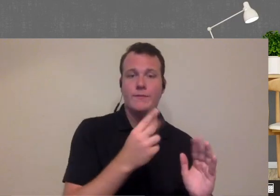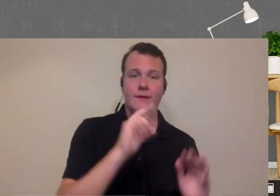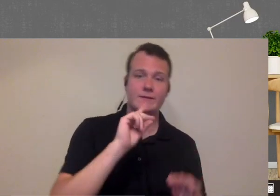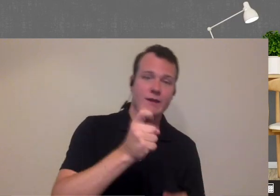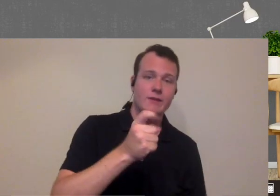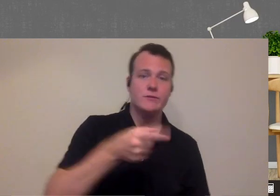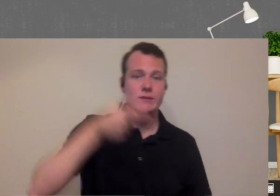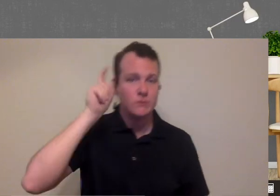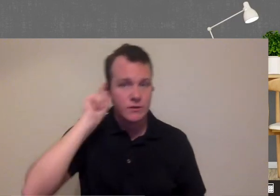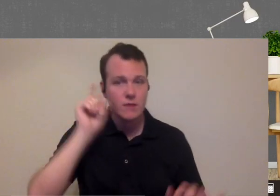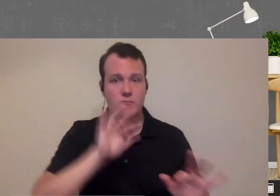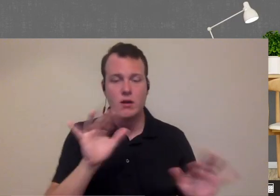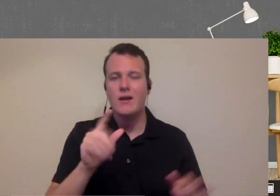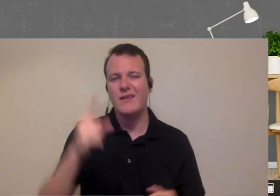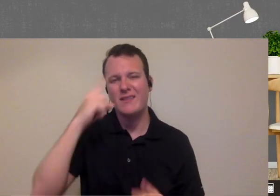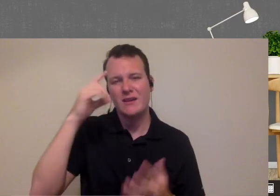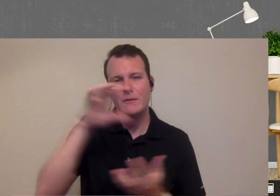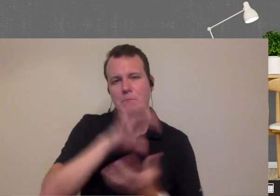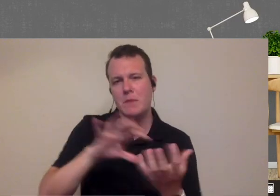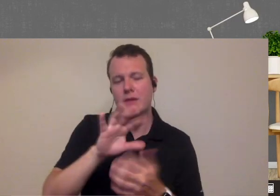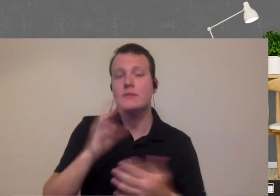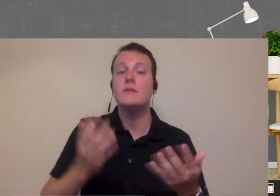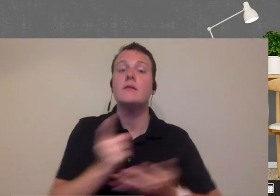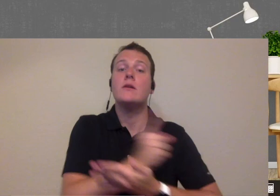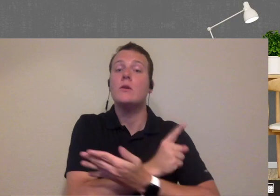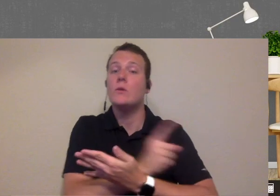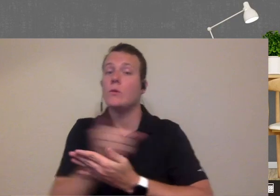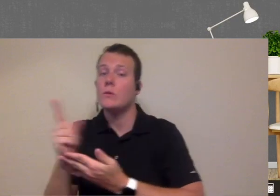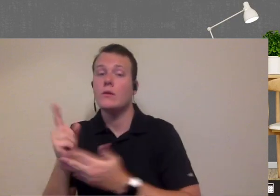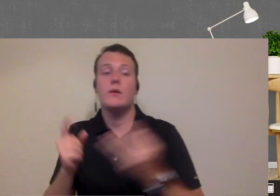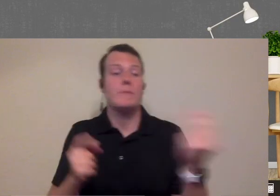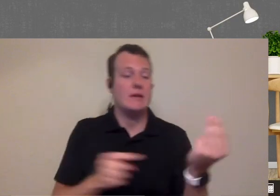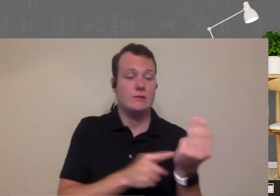thing but maybe having a mix where throughout the course of a week you have